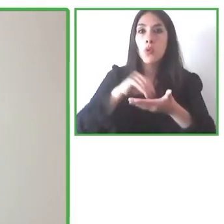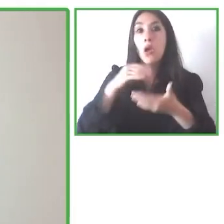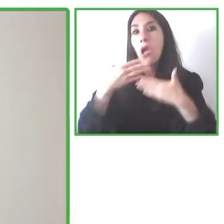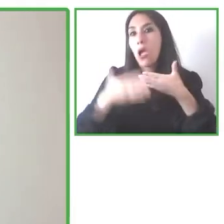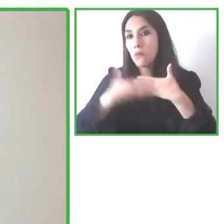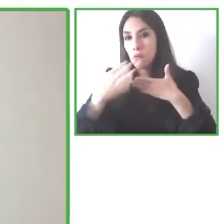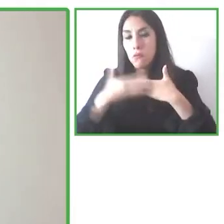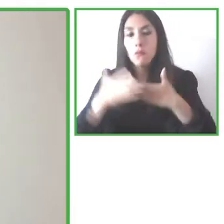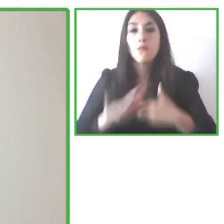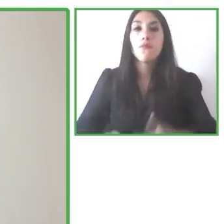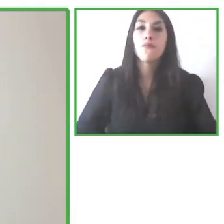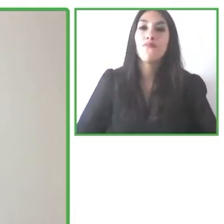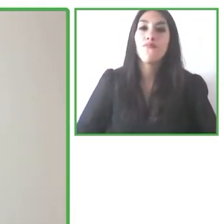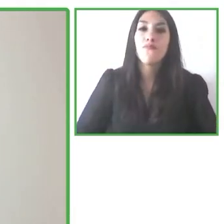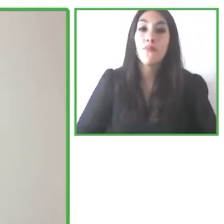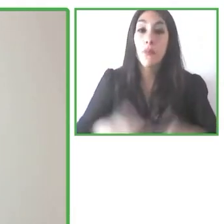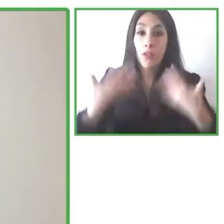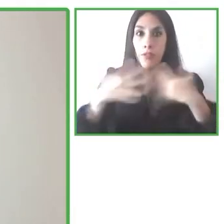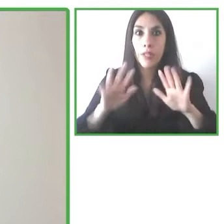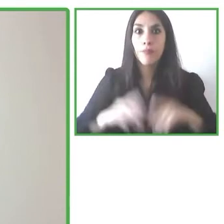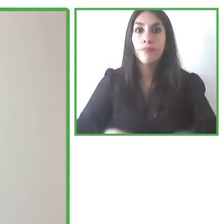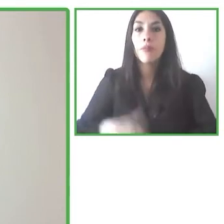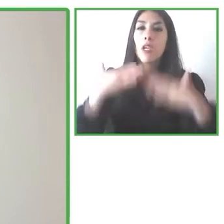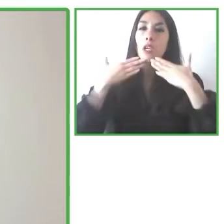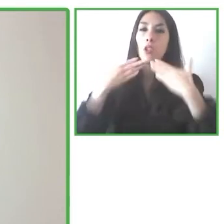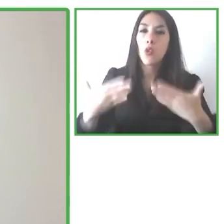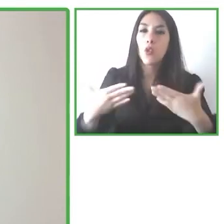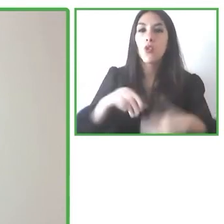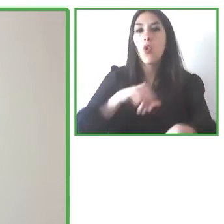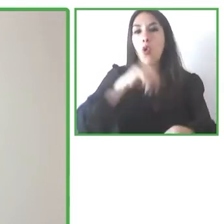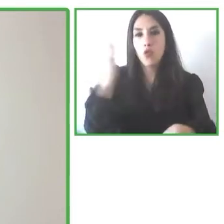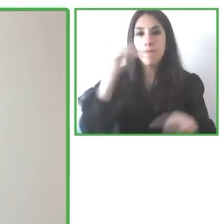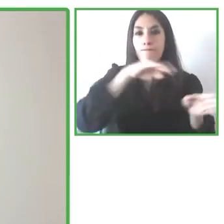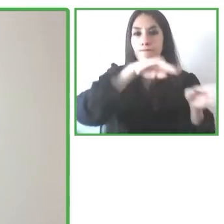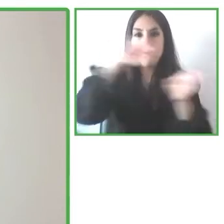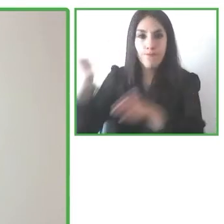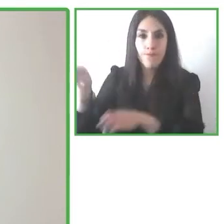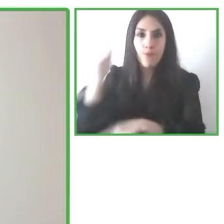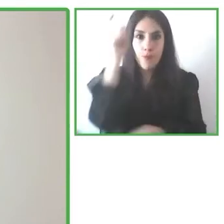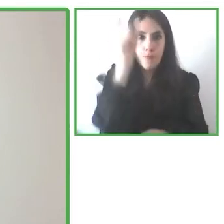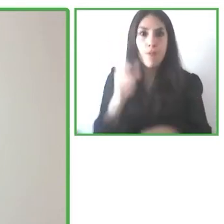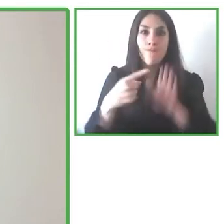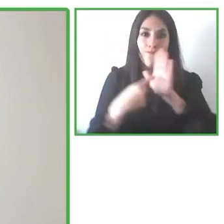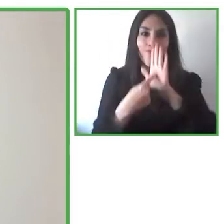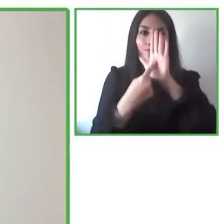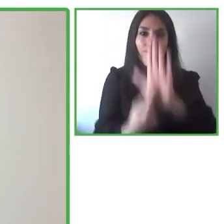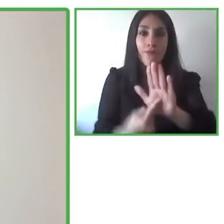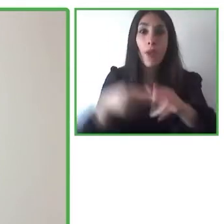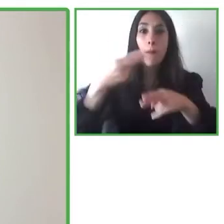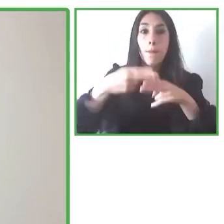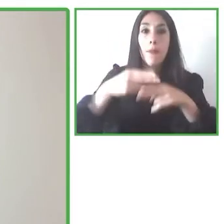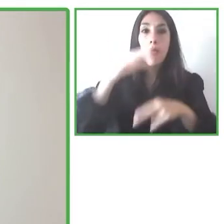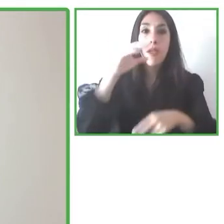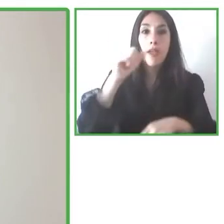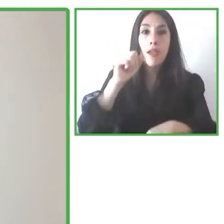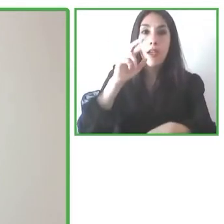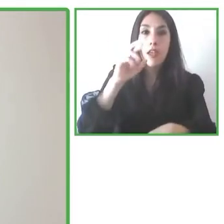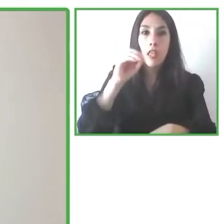Now we're going to go to our next guest, Claudiu Leverenz,